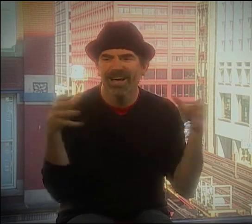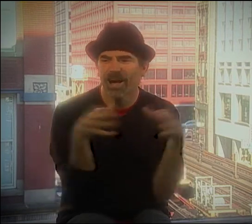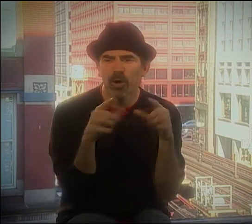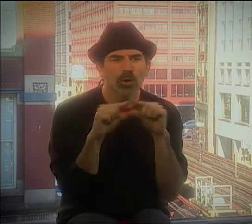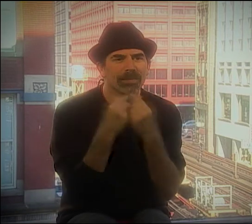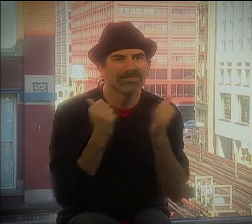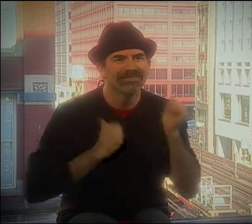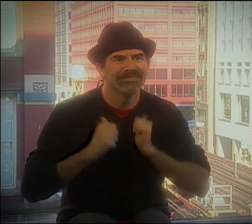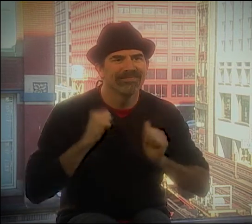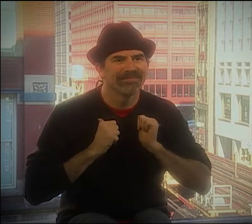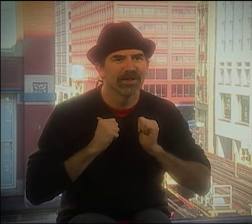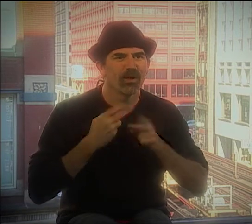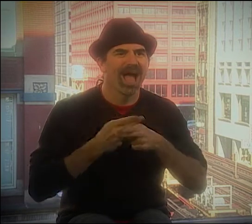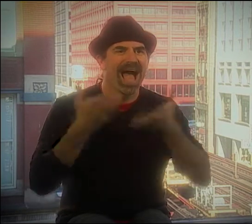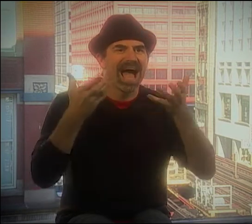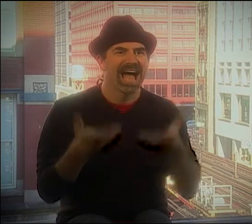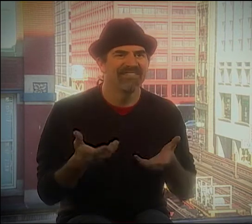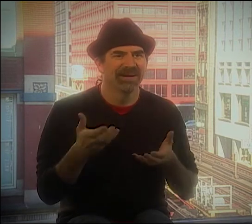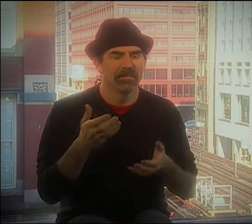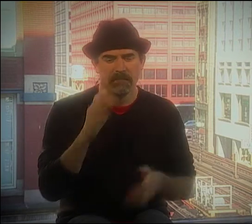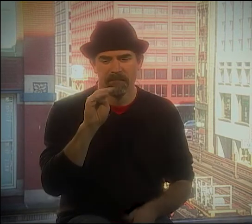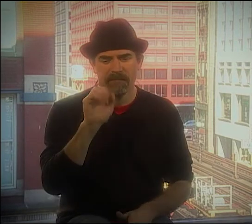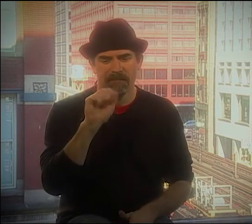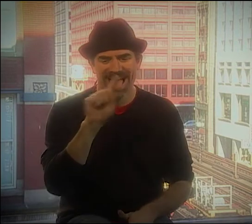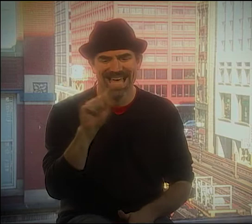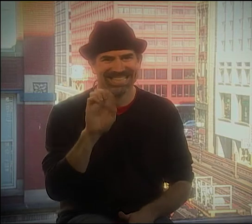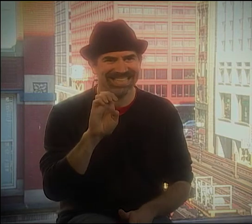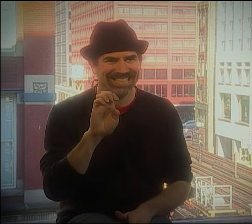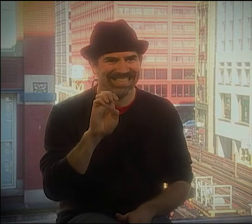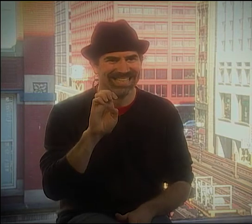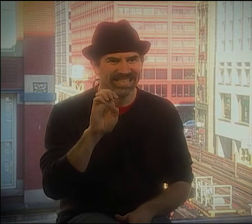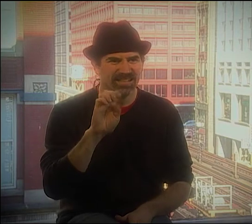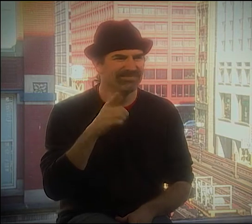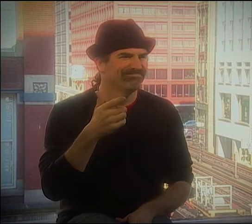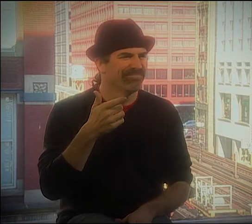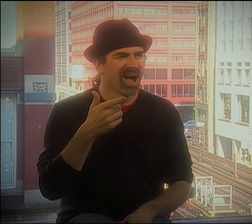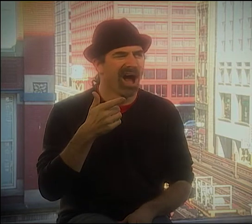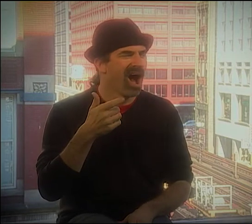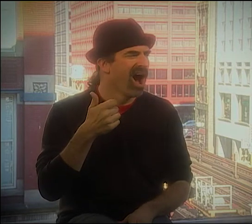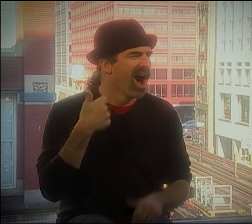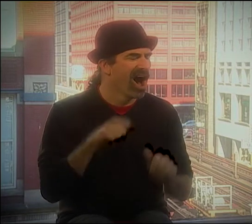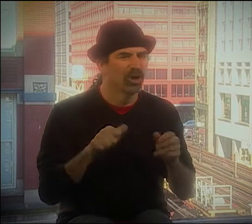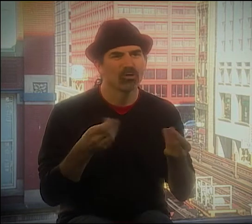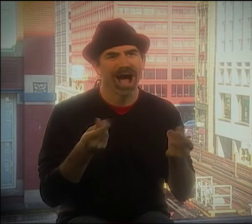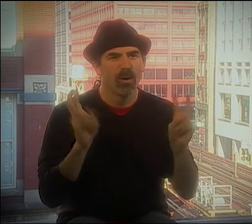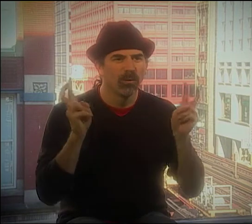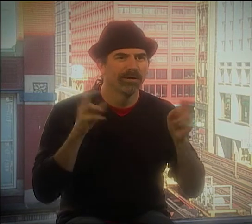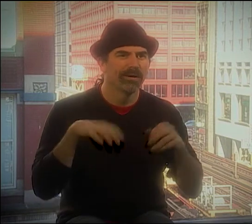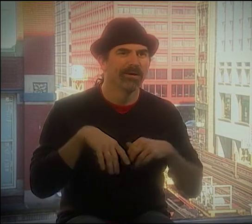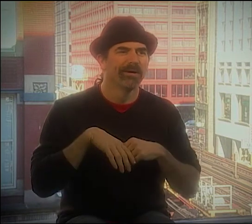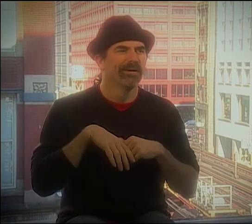INVOLVED WITH A LOT OF THEATER, VERY HEAVILY INVOLVED.